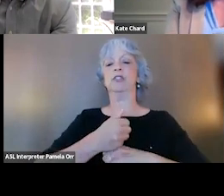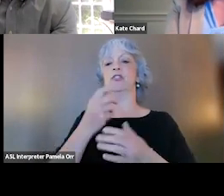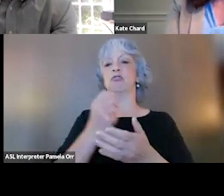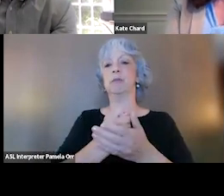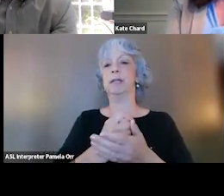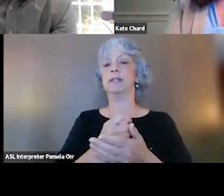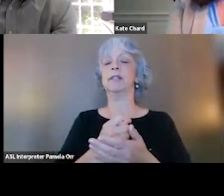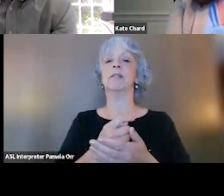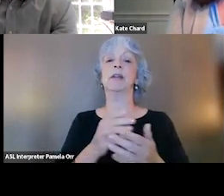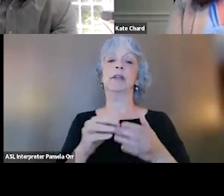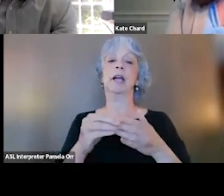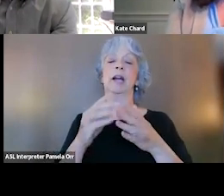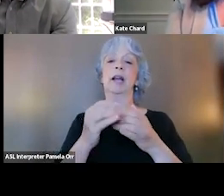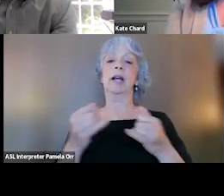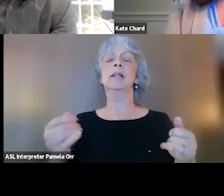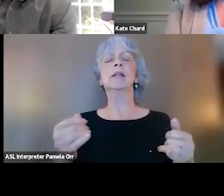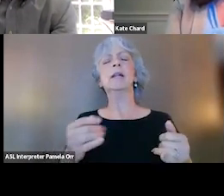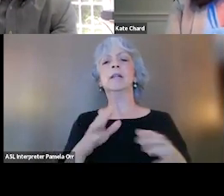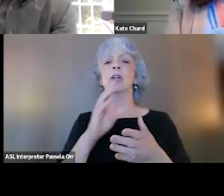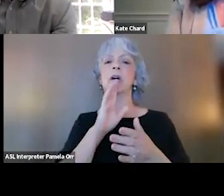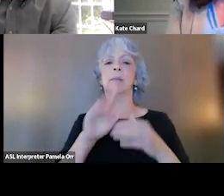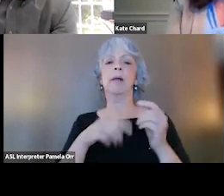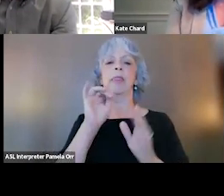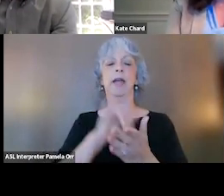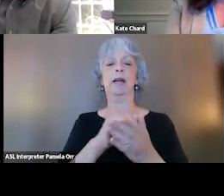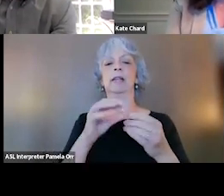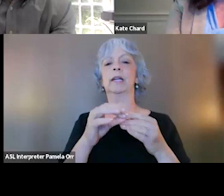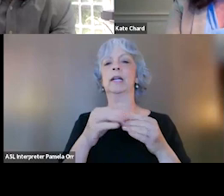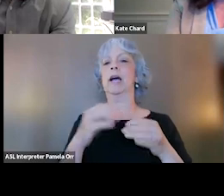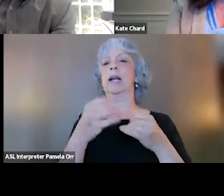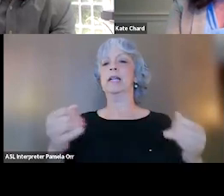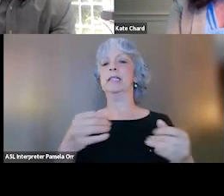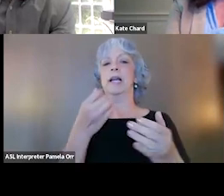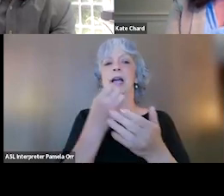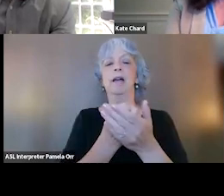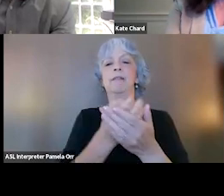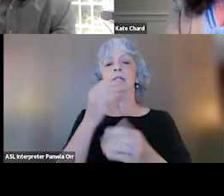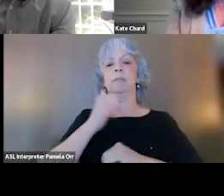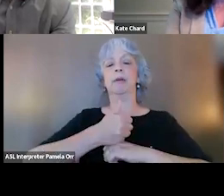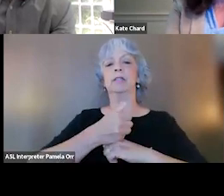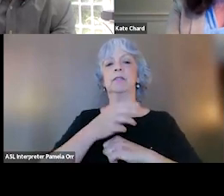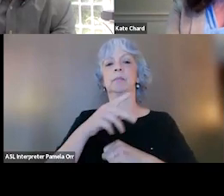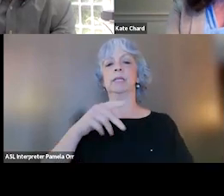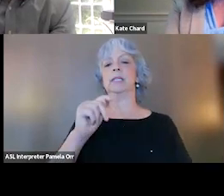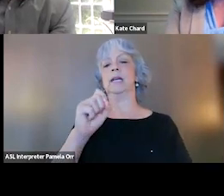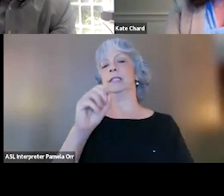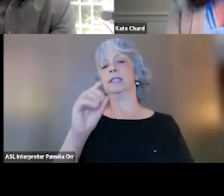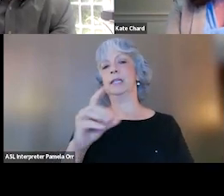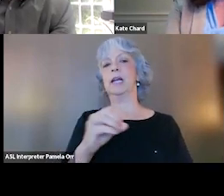So let's talk a little bit about what the guidelines actually say is evidence-based for PTSD and PTSD related to SUD.